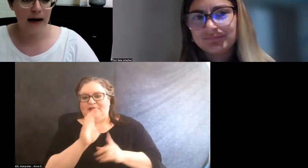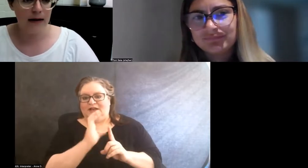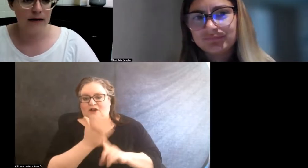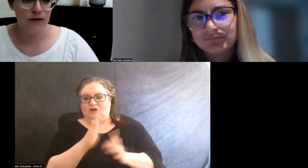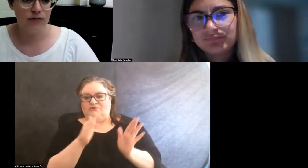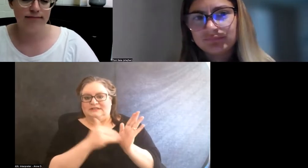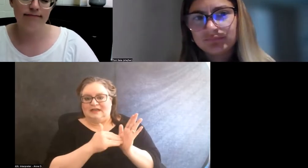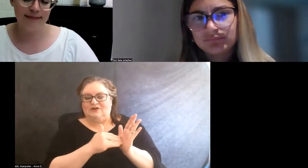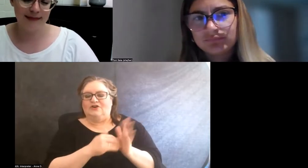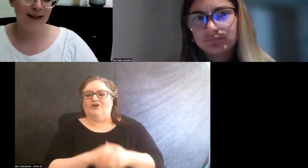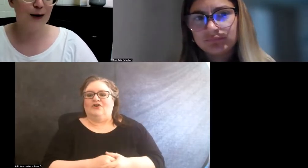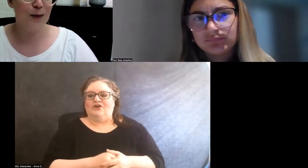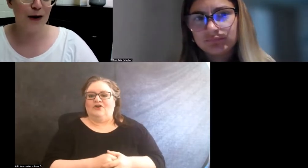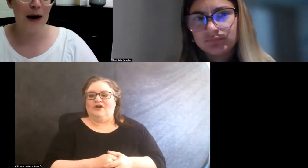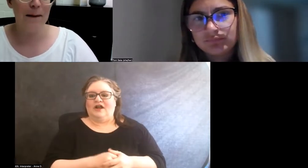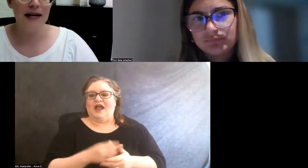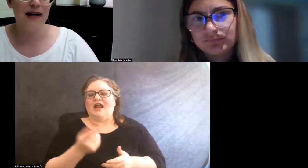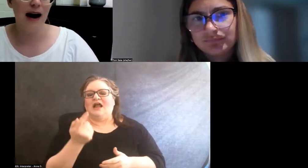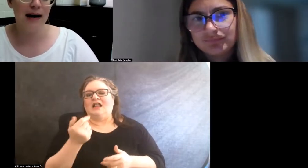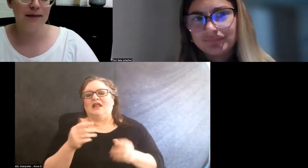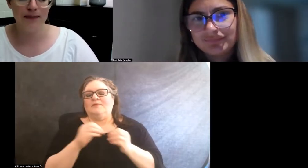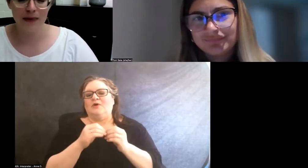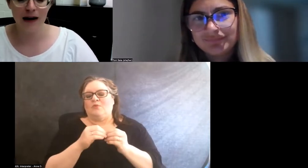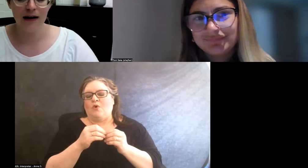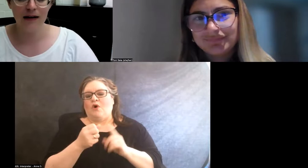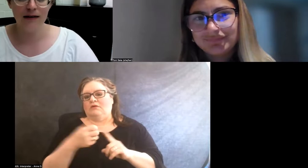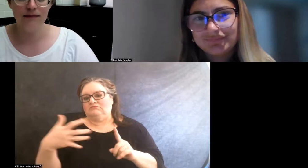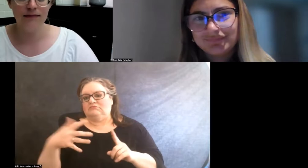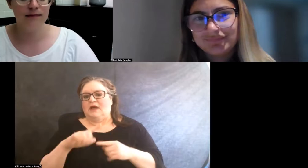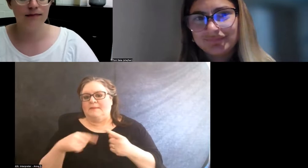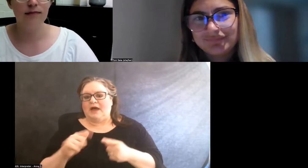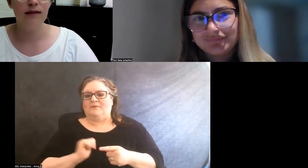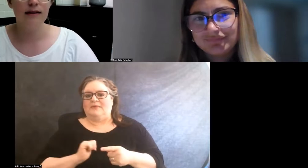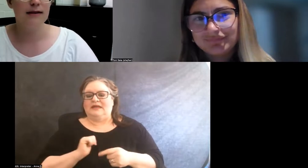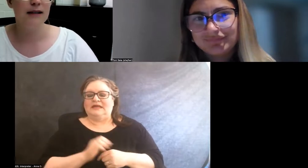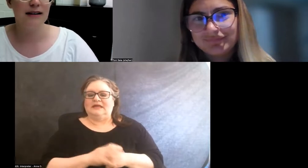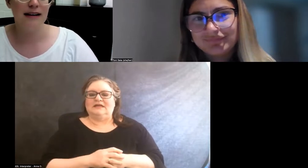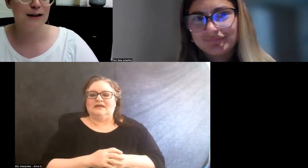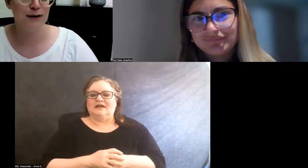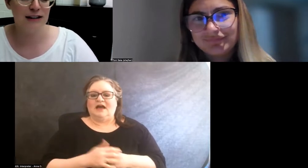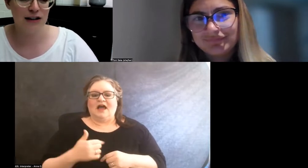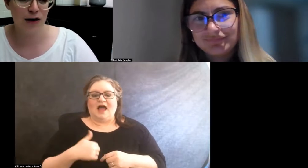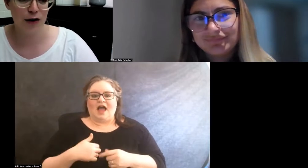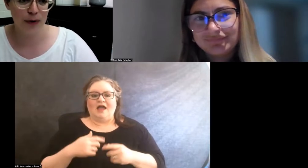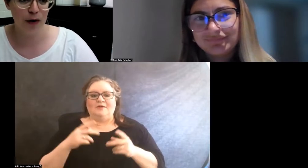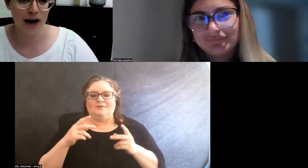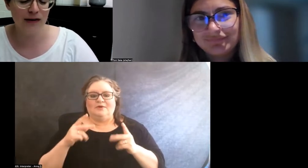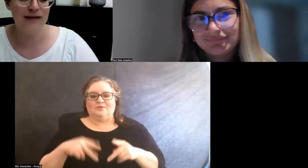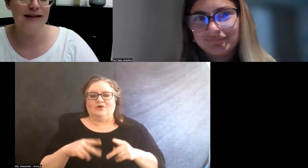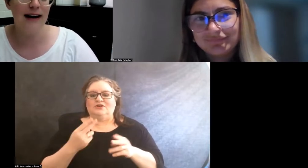And a little more about me, I'm somebody that uses she/her pronouns